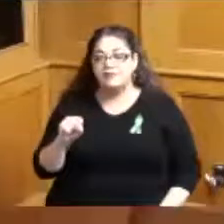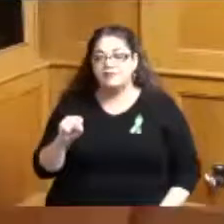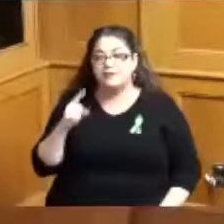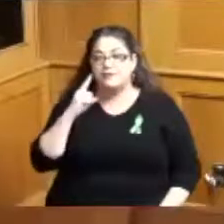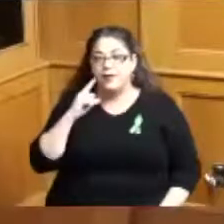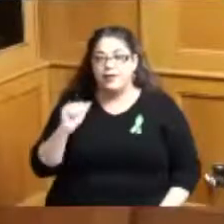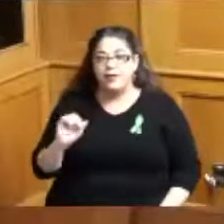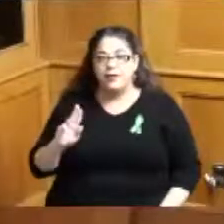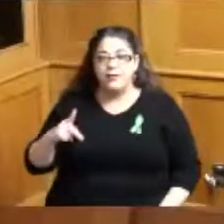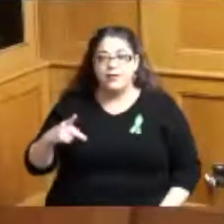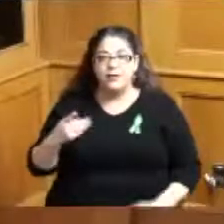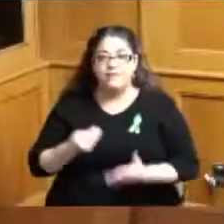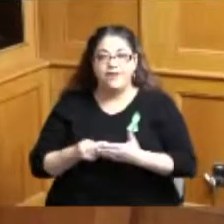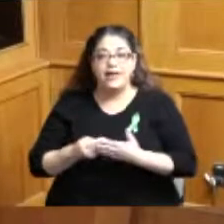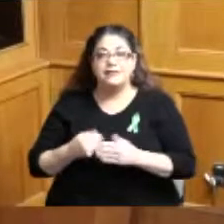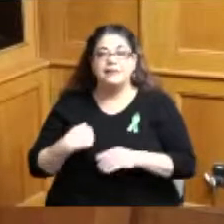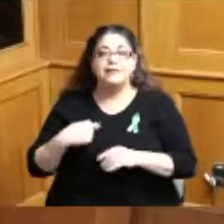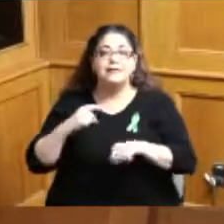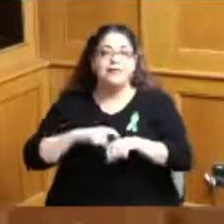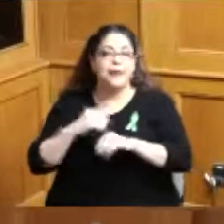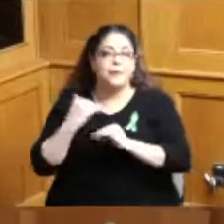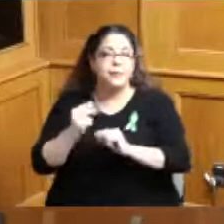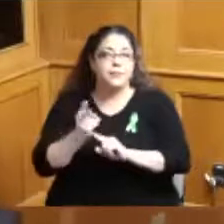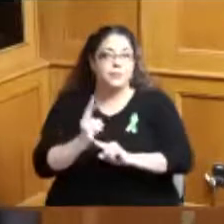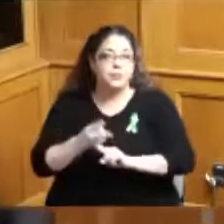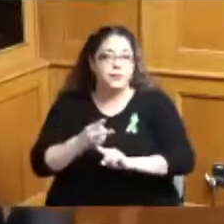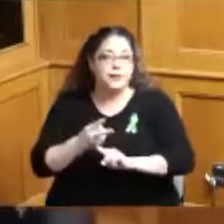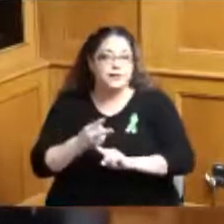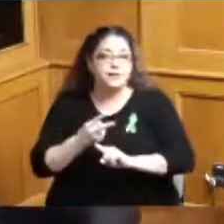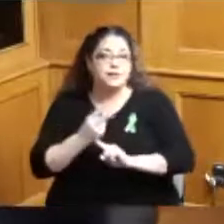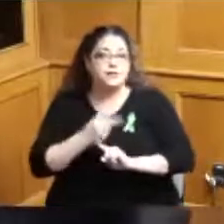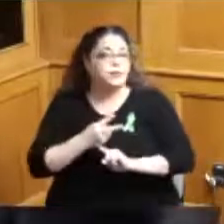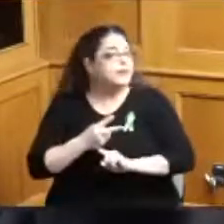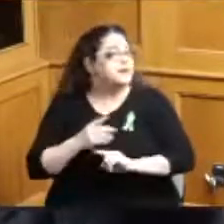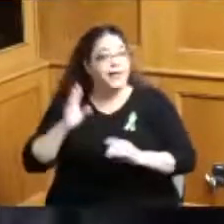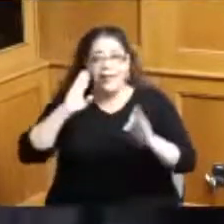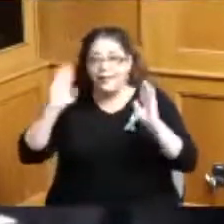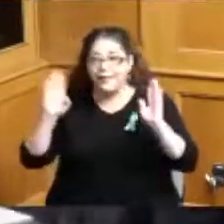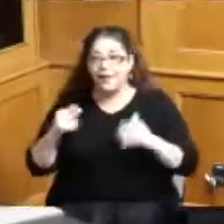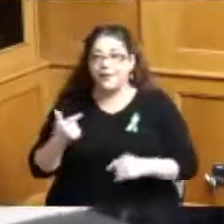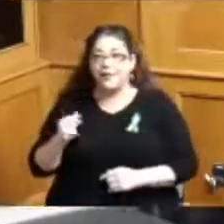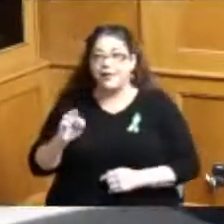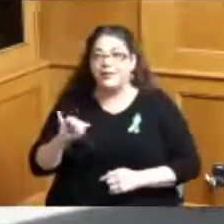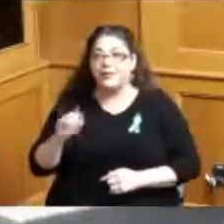and you have two minutes yes ma'am hello everybody my name is Gary Davis I am the